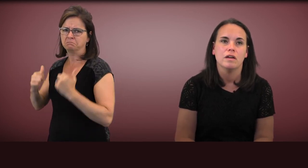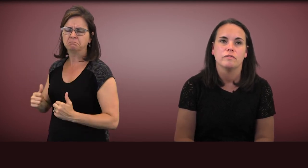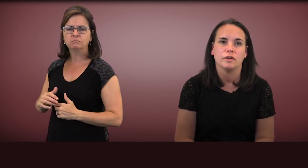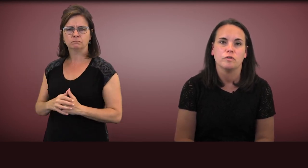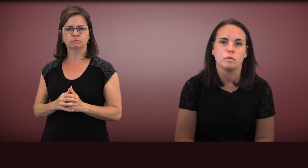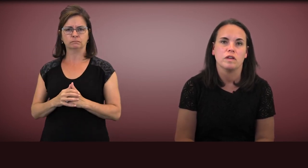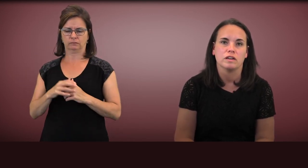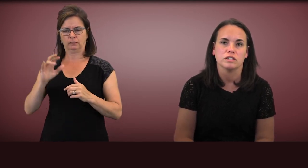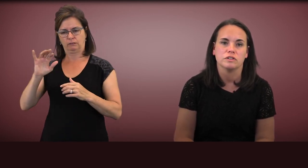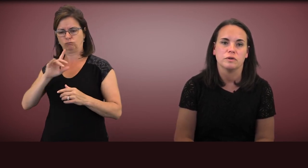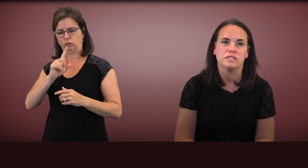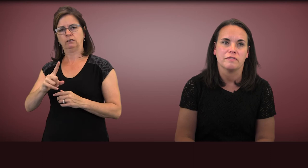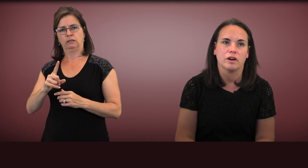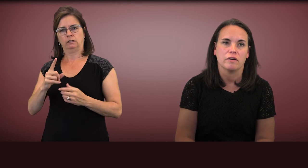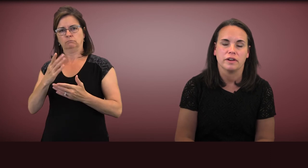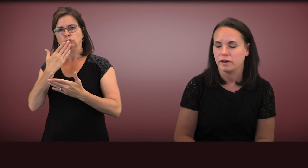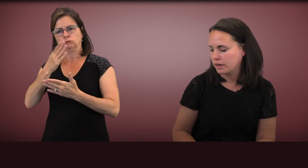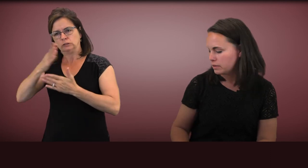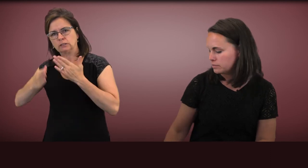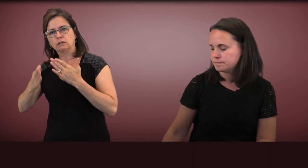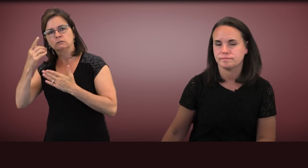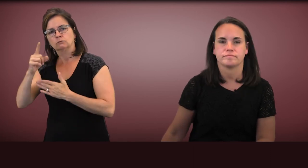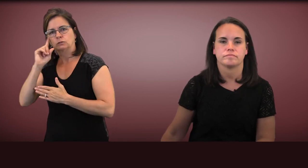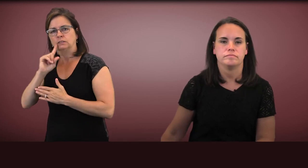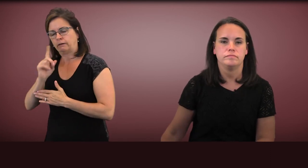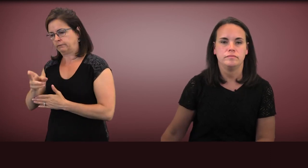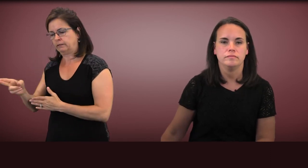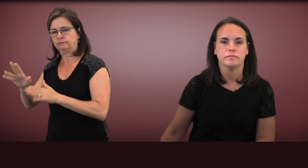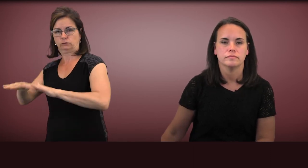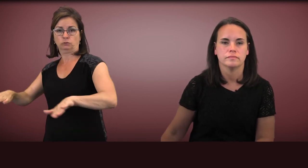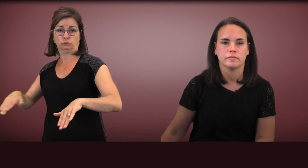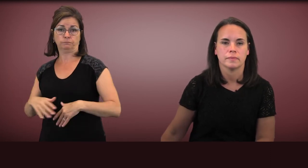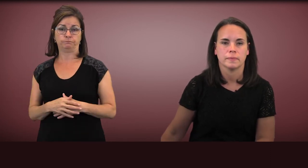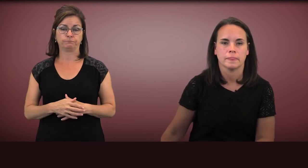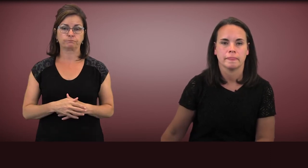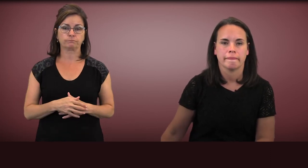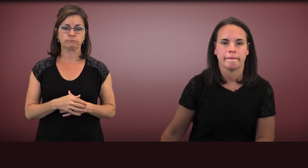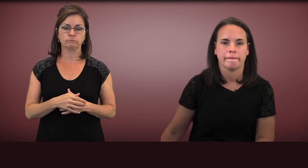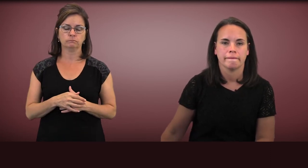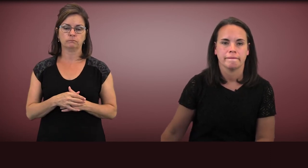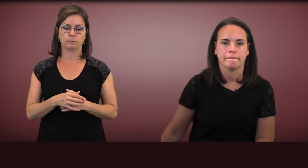for use with young children, who are deaf and hard of hearing.